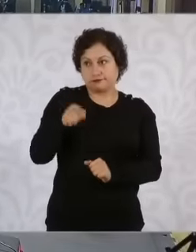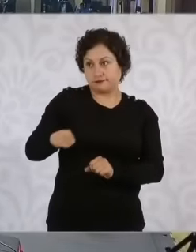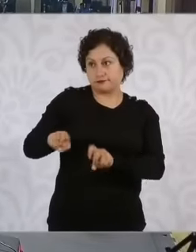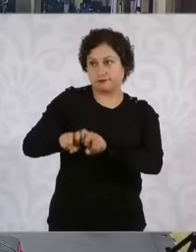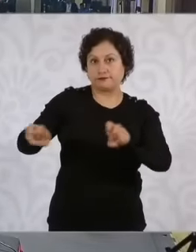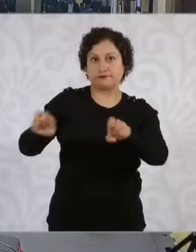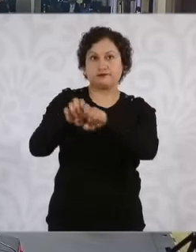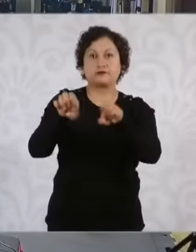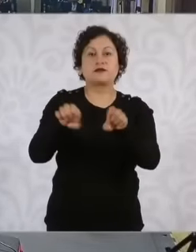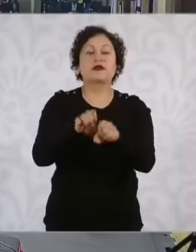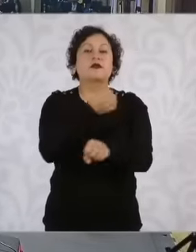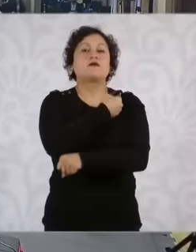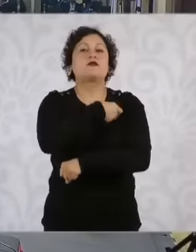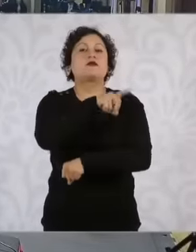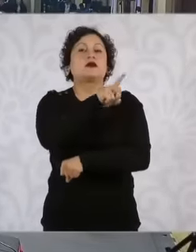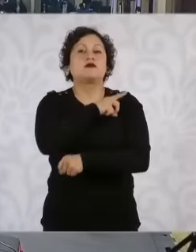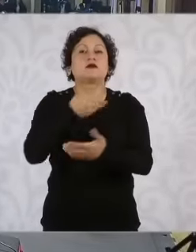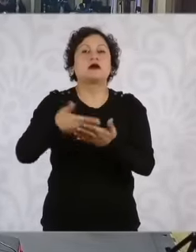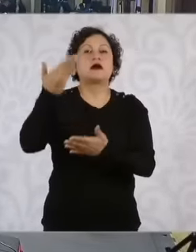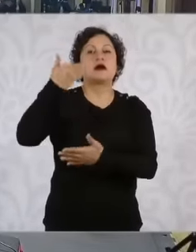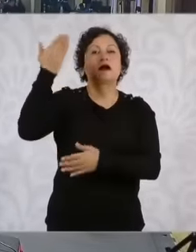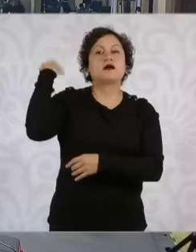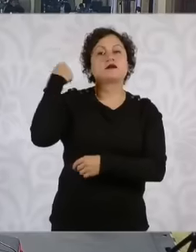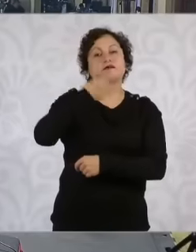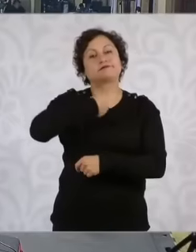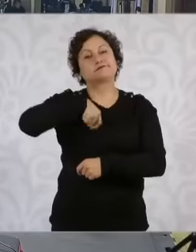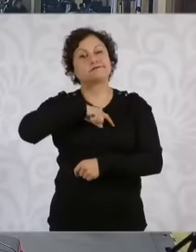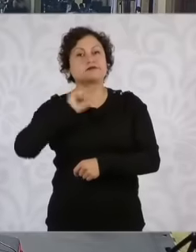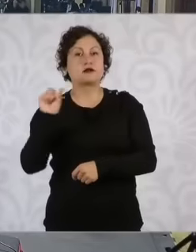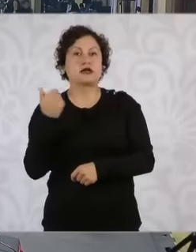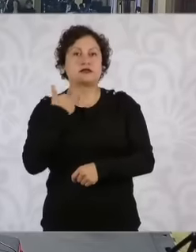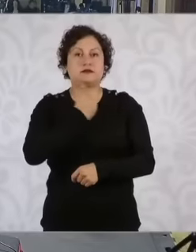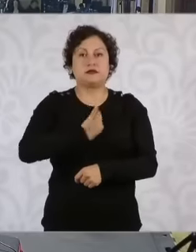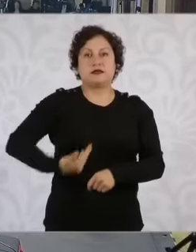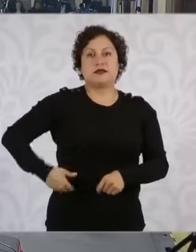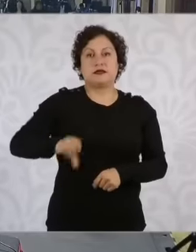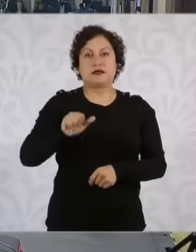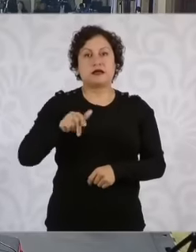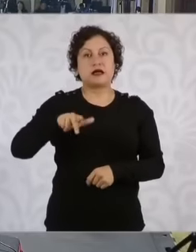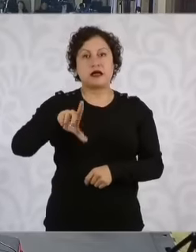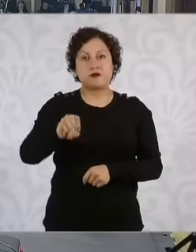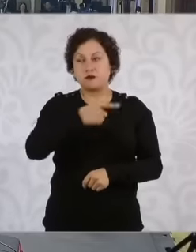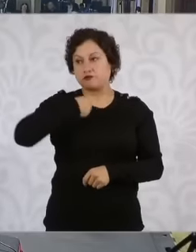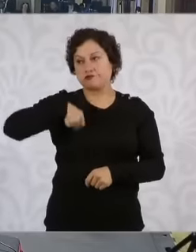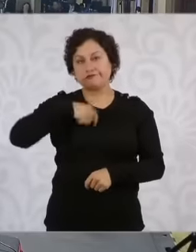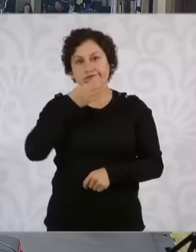President López Obrador, before he left, that there was the possibility of them signing a